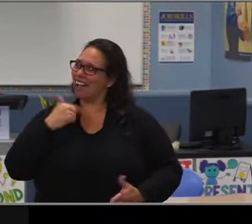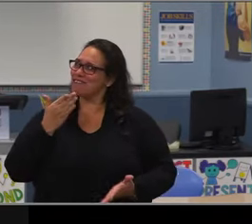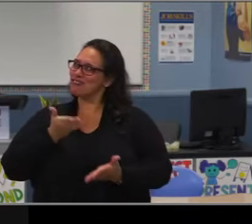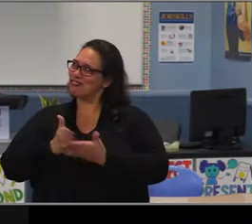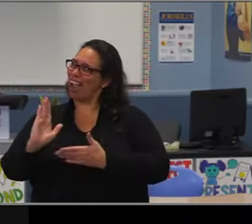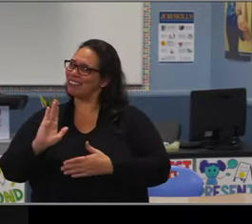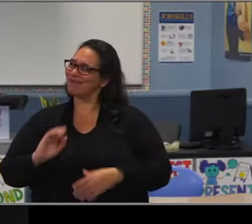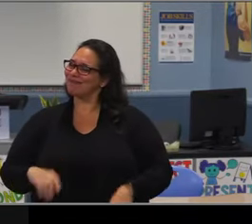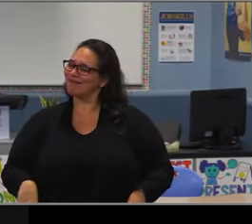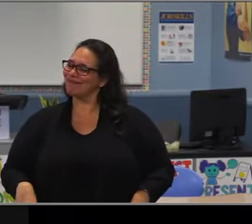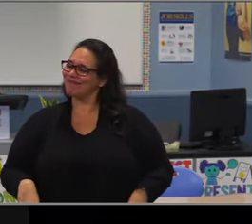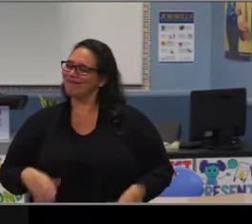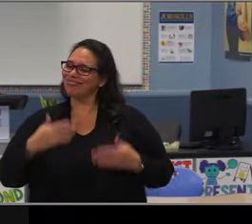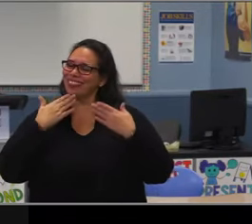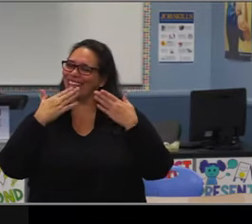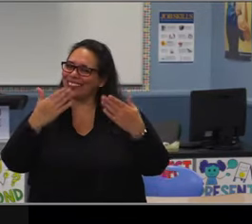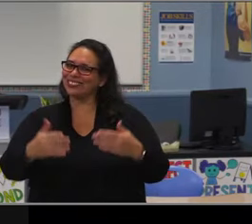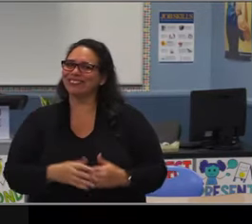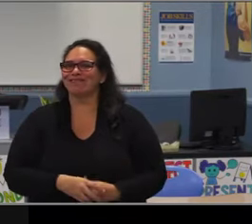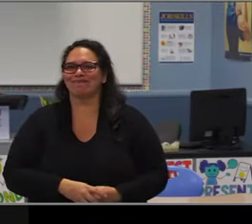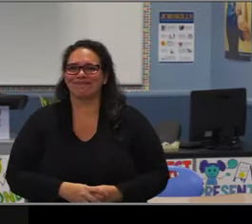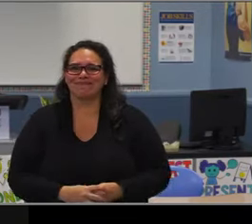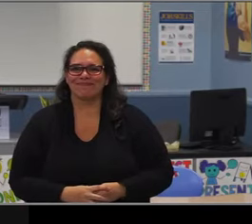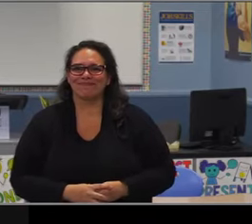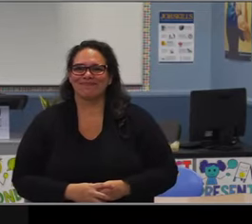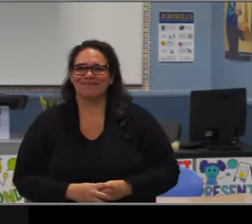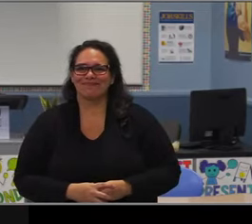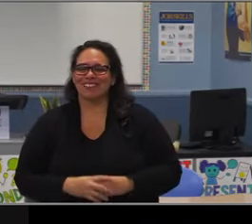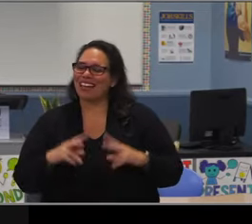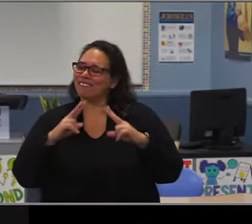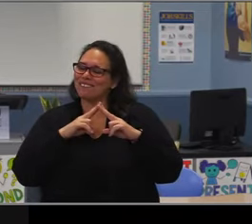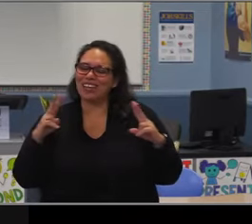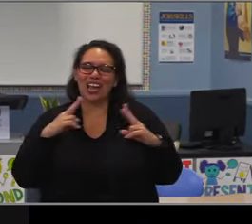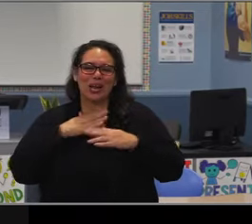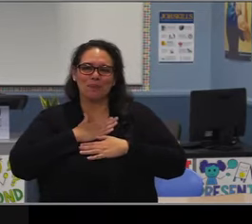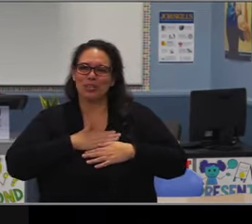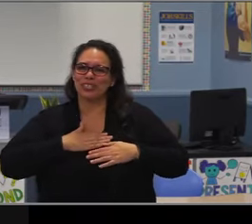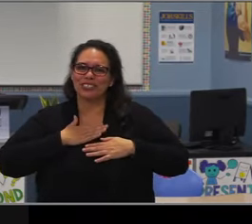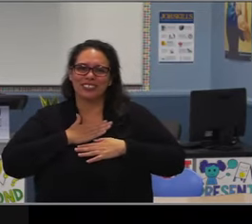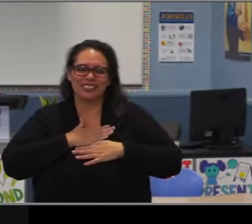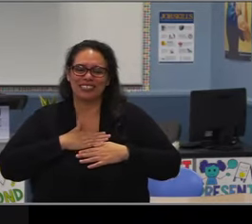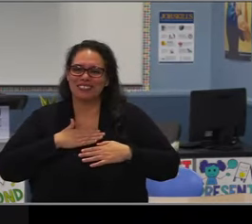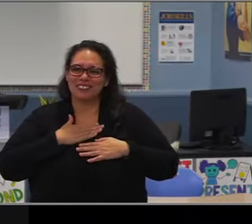really helped fuel us for the next challenge. Those words also let us know